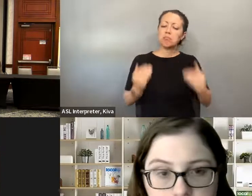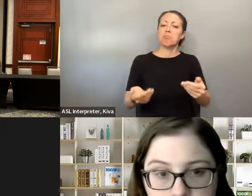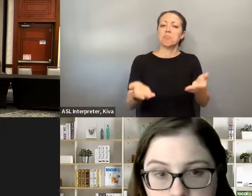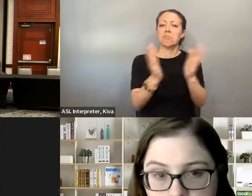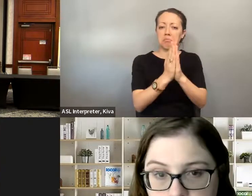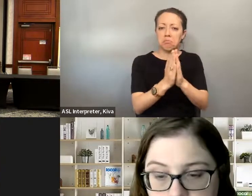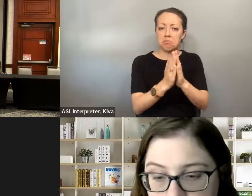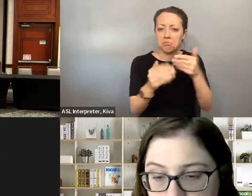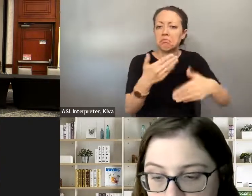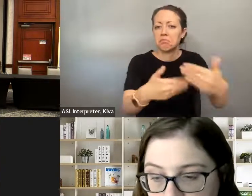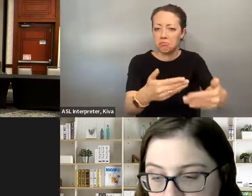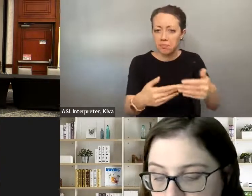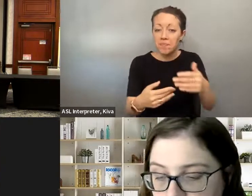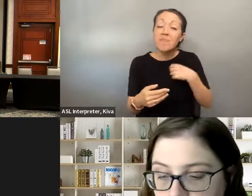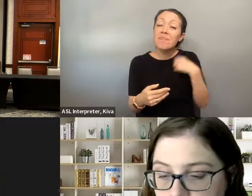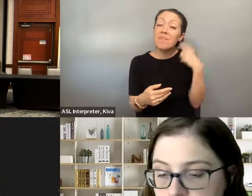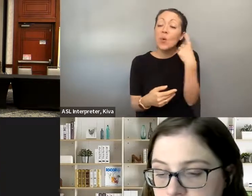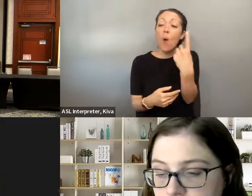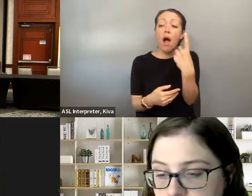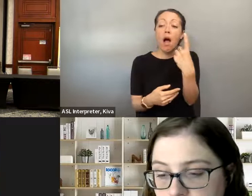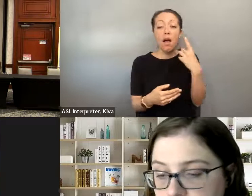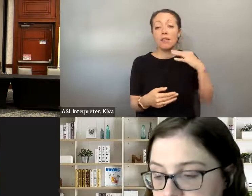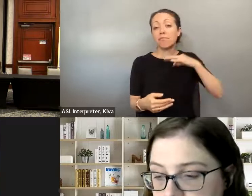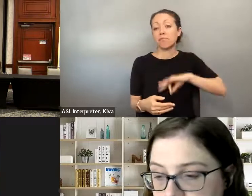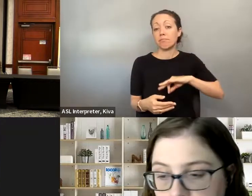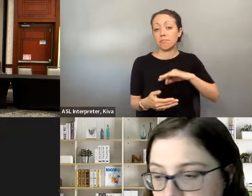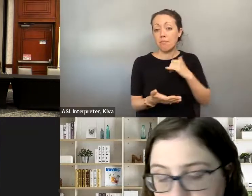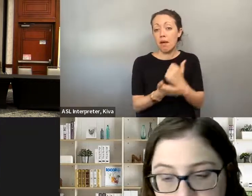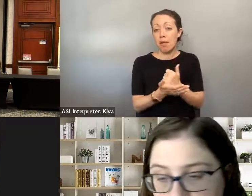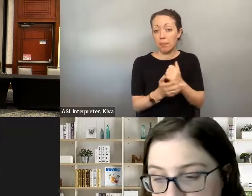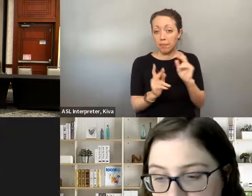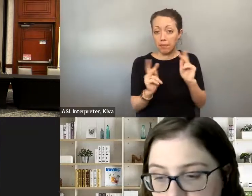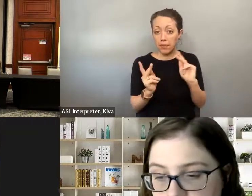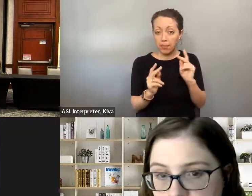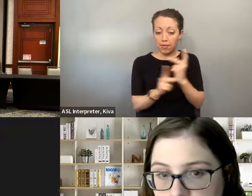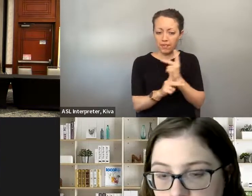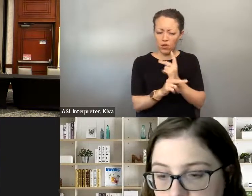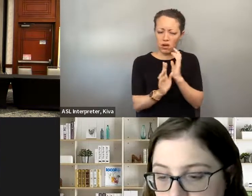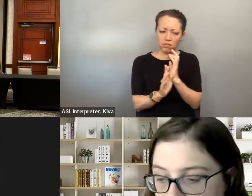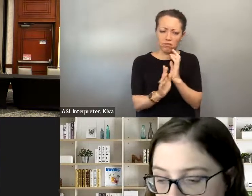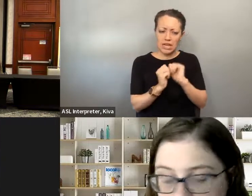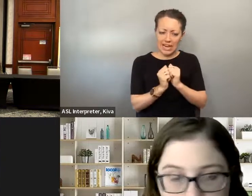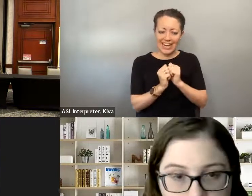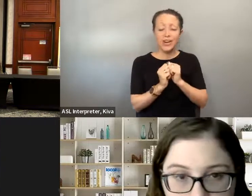request accommodations, but I think one thing that we can do to kind of assist with making people feel